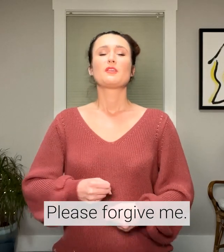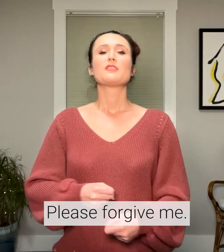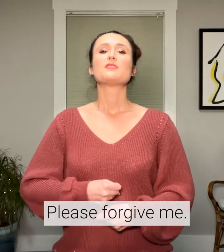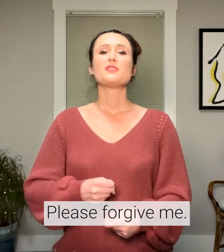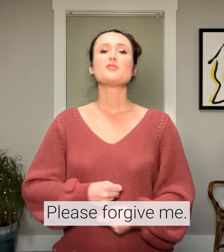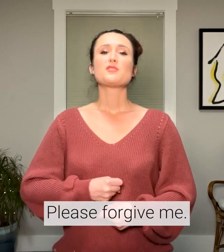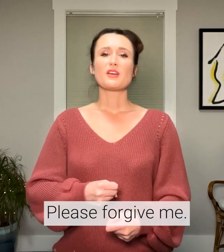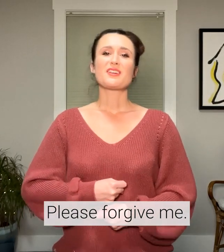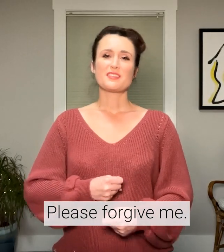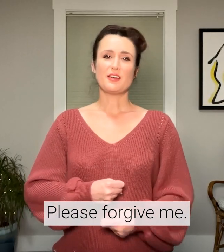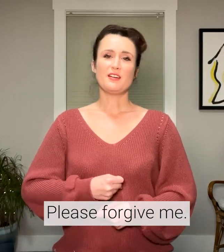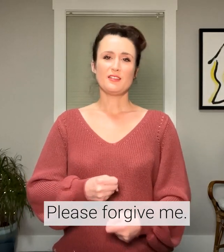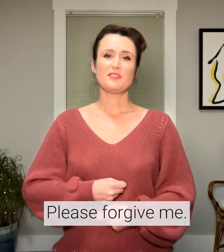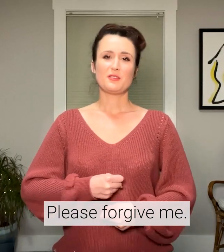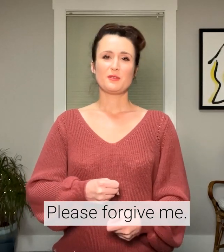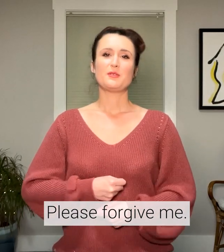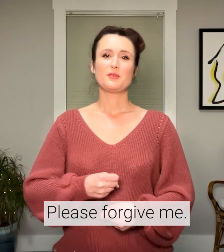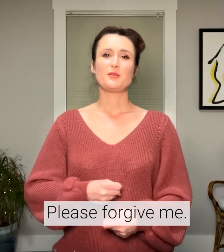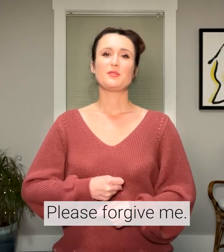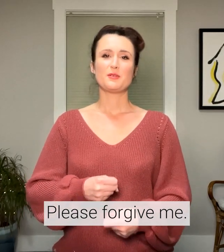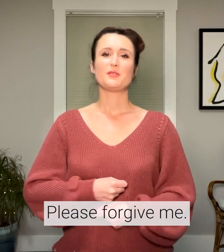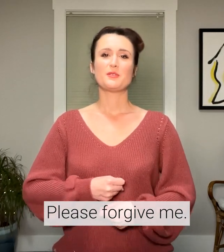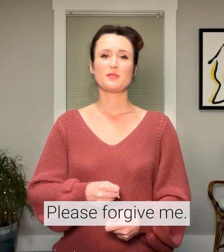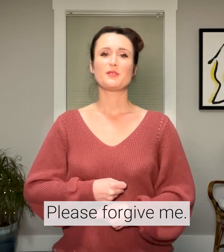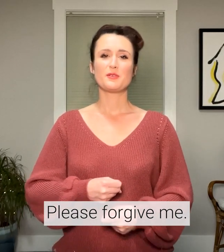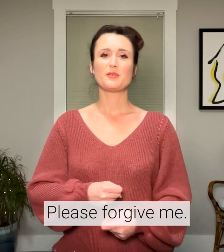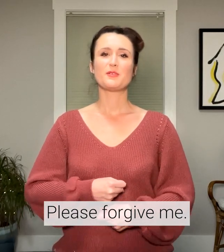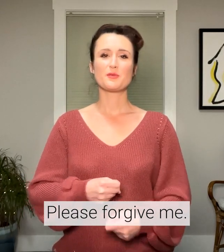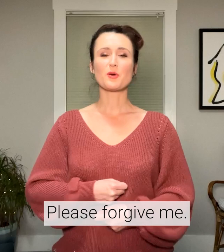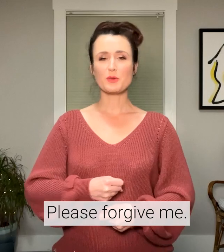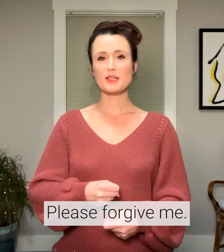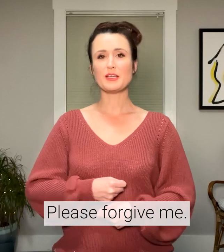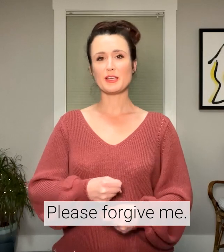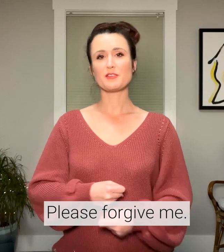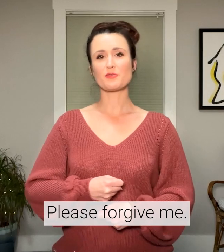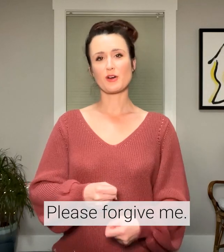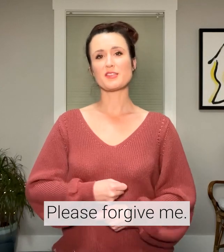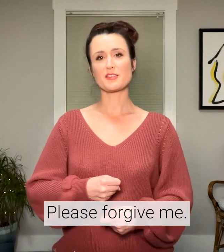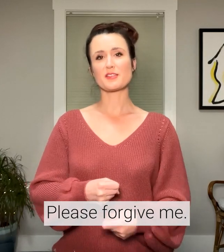Continue to exhale. Repeating the phrases